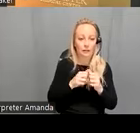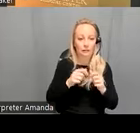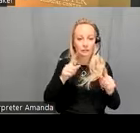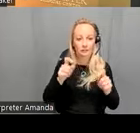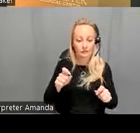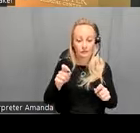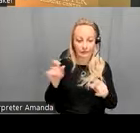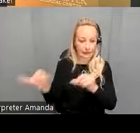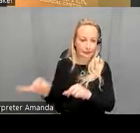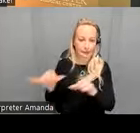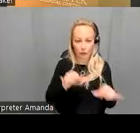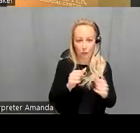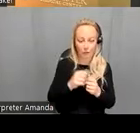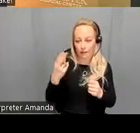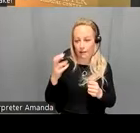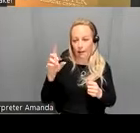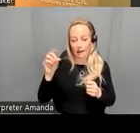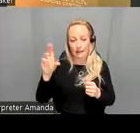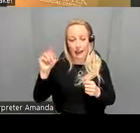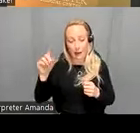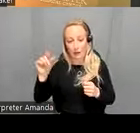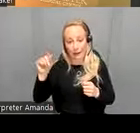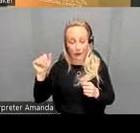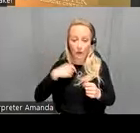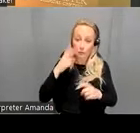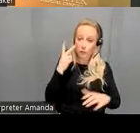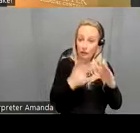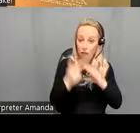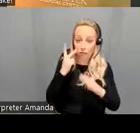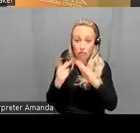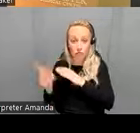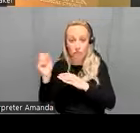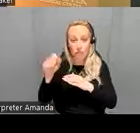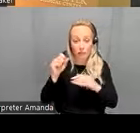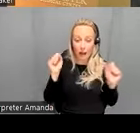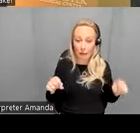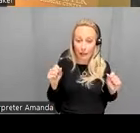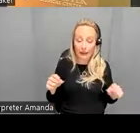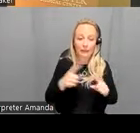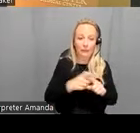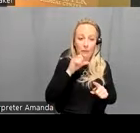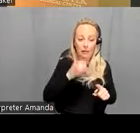with the held out data so you do get a prediction uh ability from this biomarker over and above